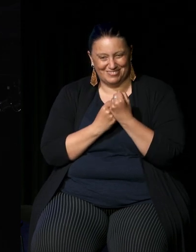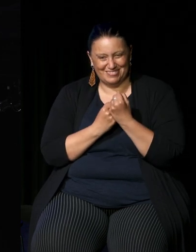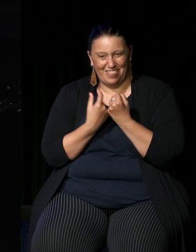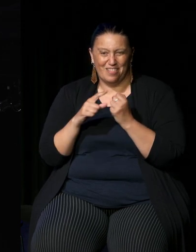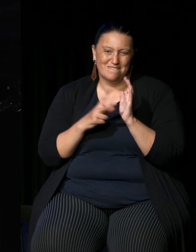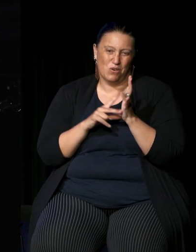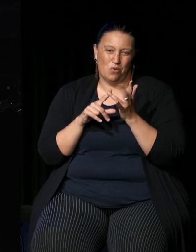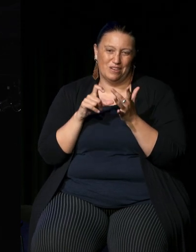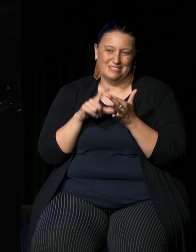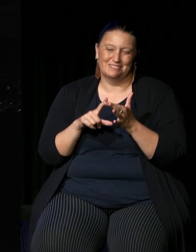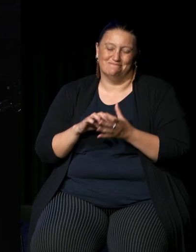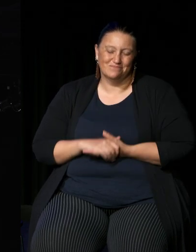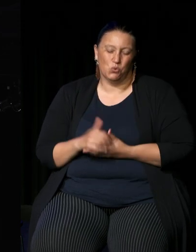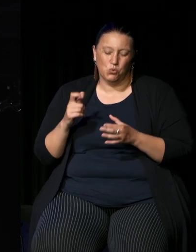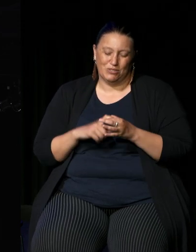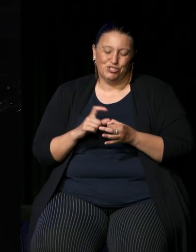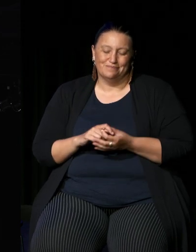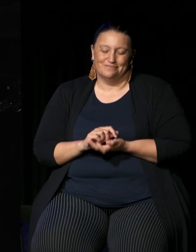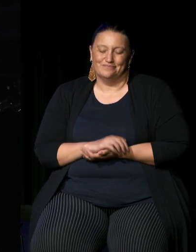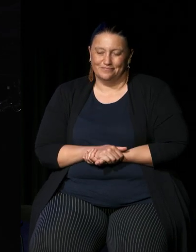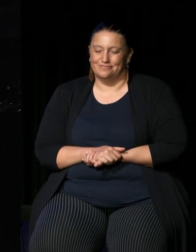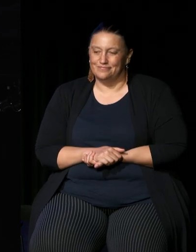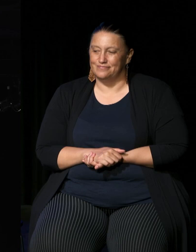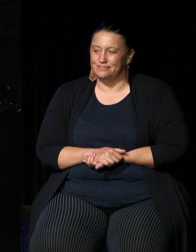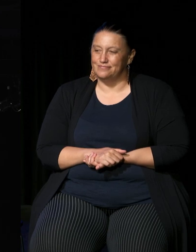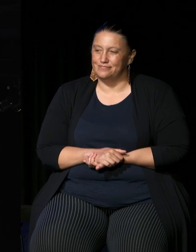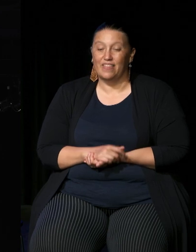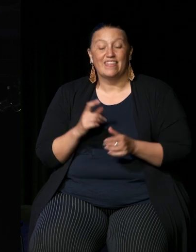voice yeah and that's that's probably uh yeah well the easy answer that is no